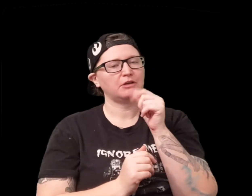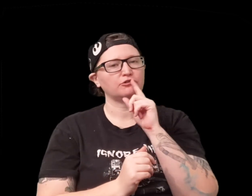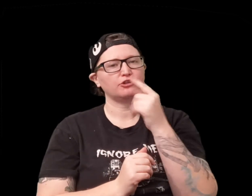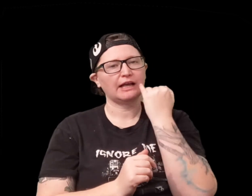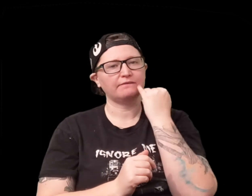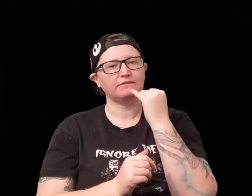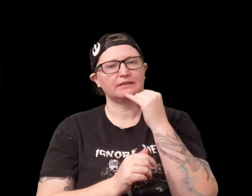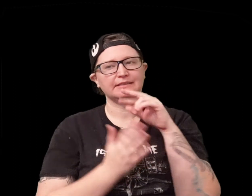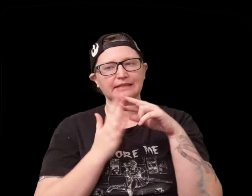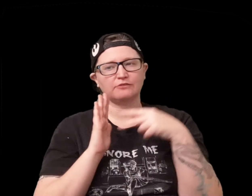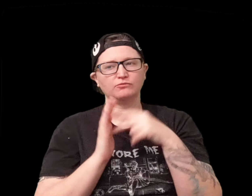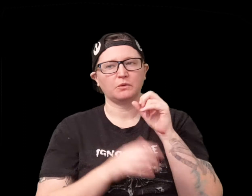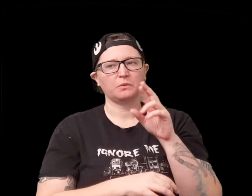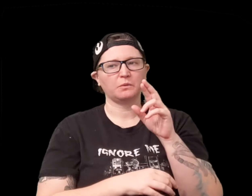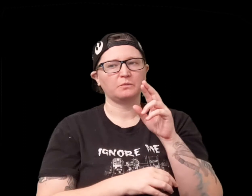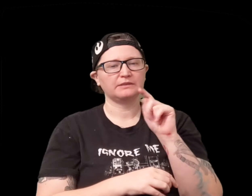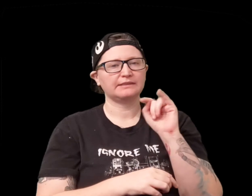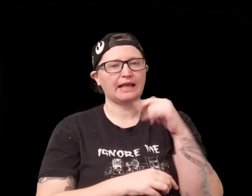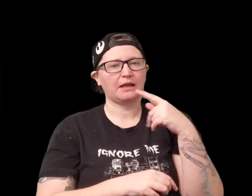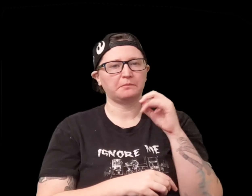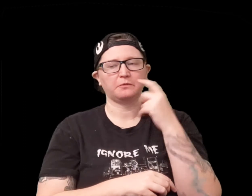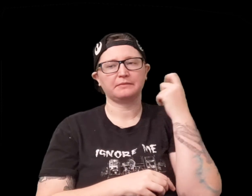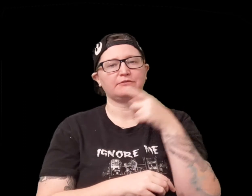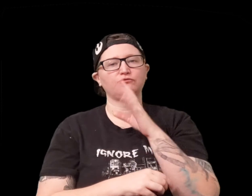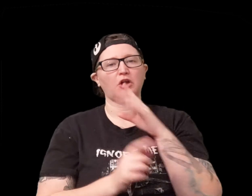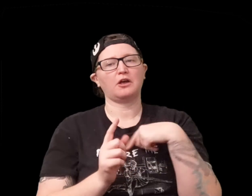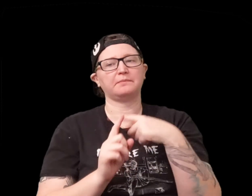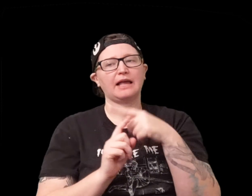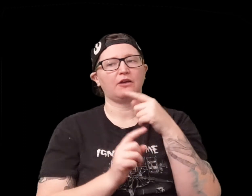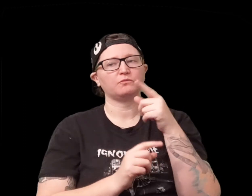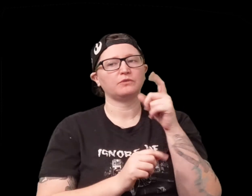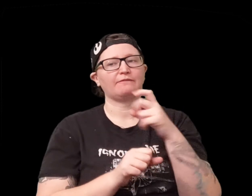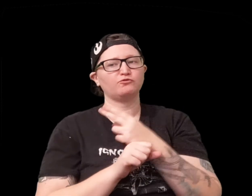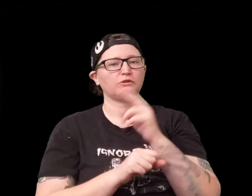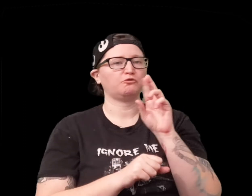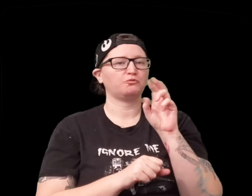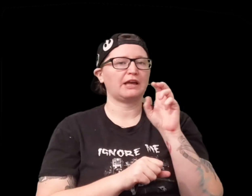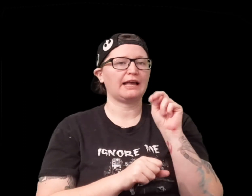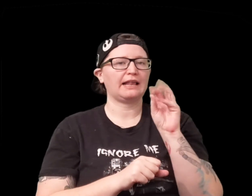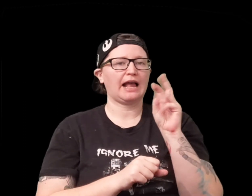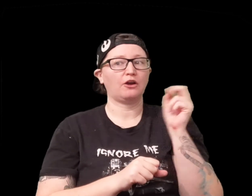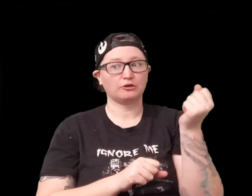this one I'm not sure if it was intentional or a typo because it was talking about you have to use